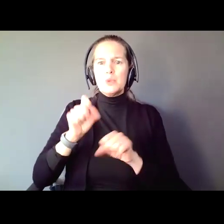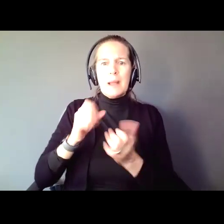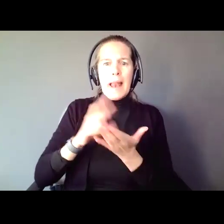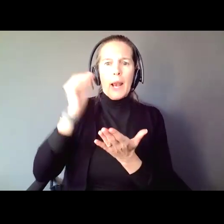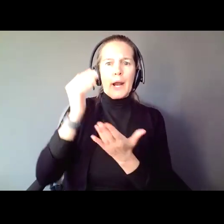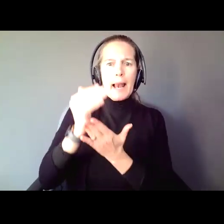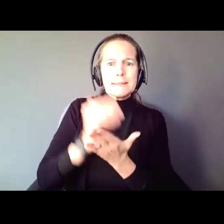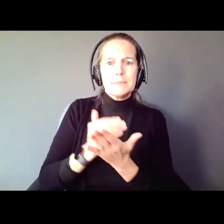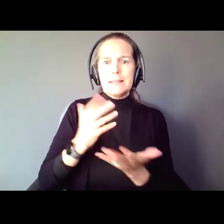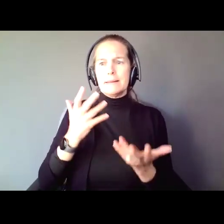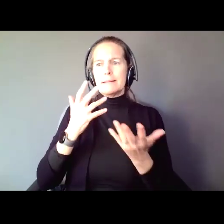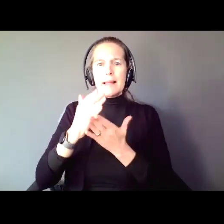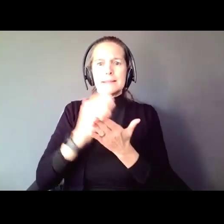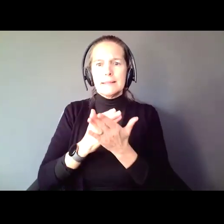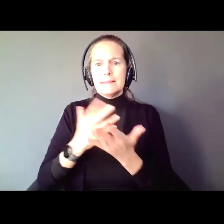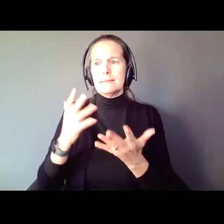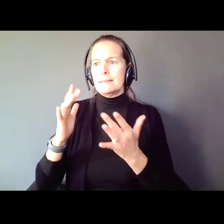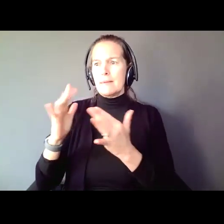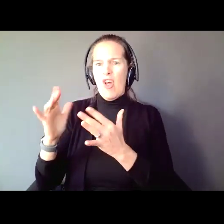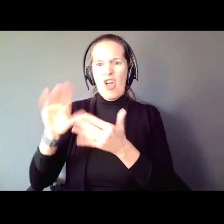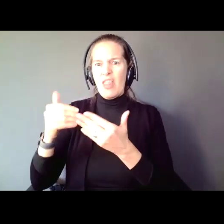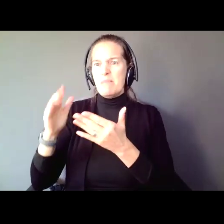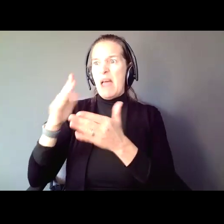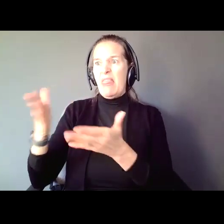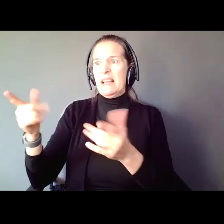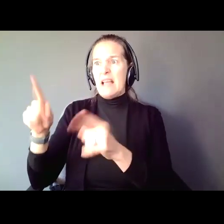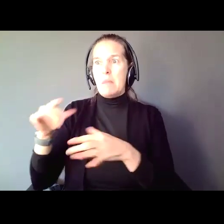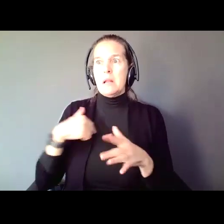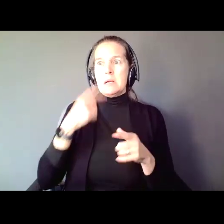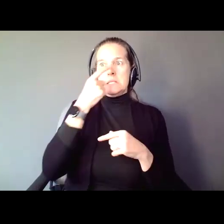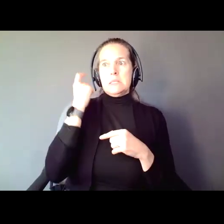they taught you who you want to be, and who you don't want to be. They taught